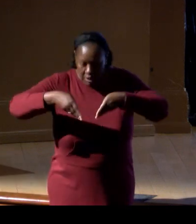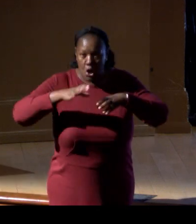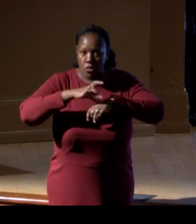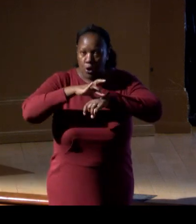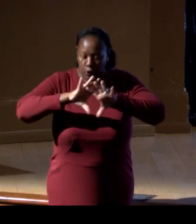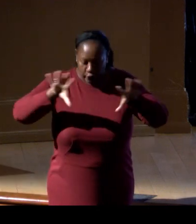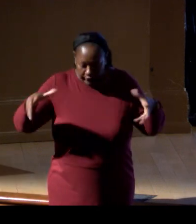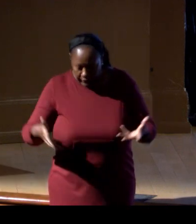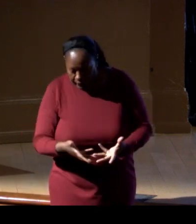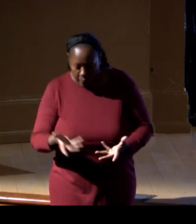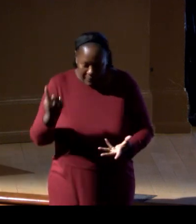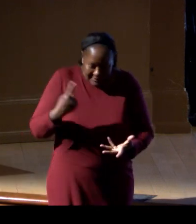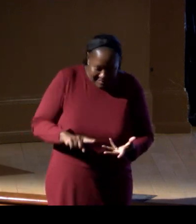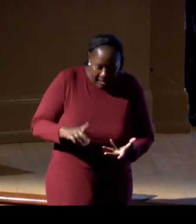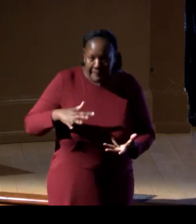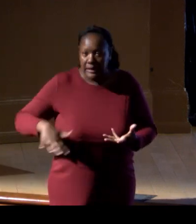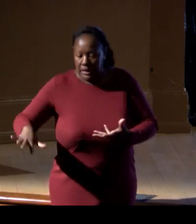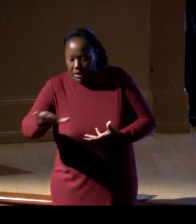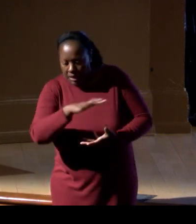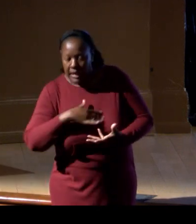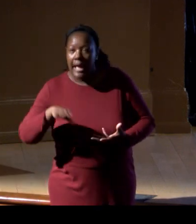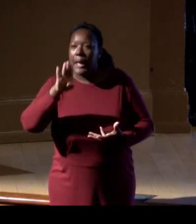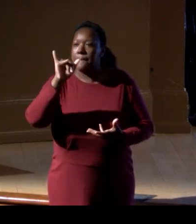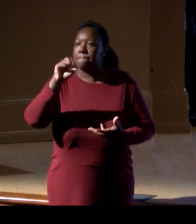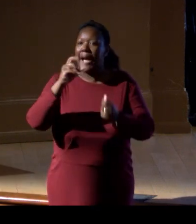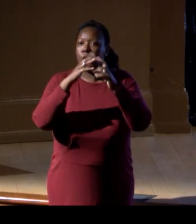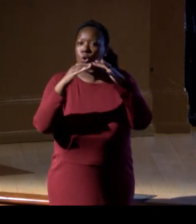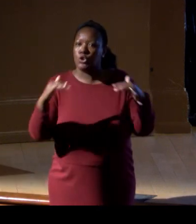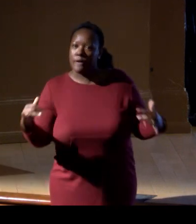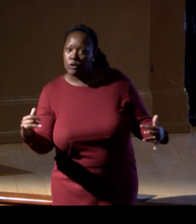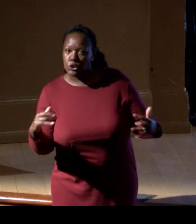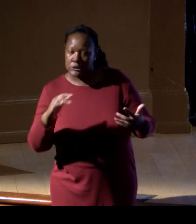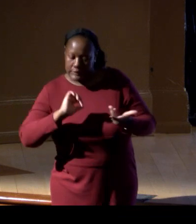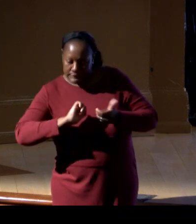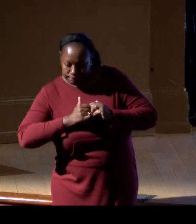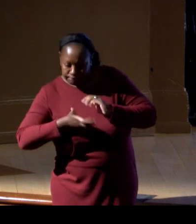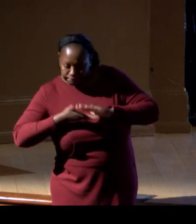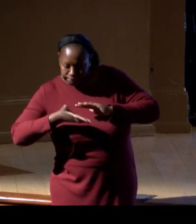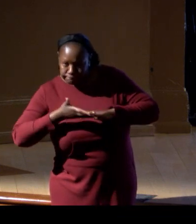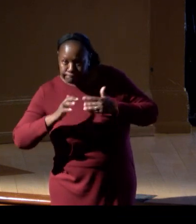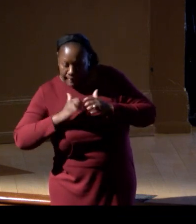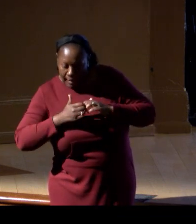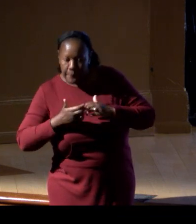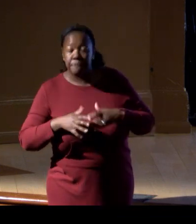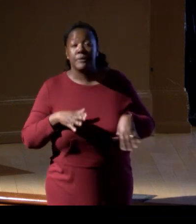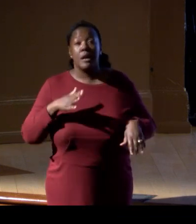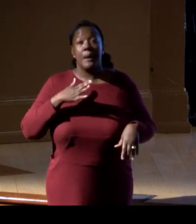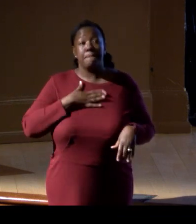and of course, biodiversity loss. And in doing the latter, in my program,